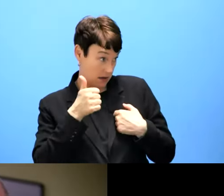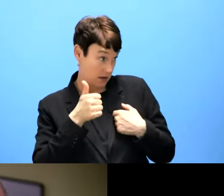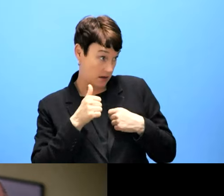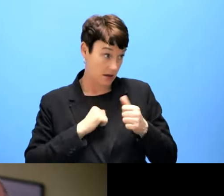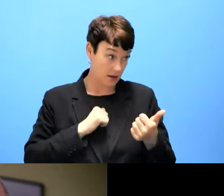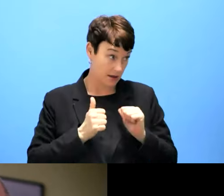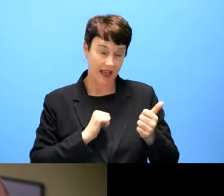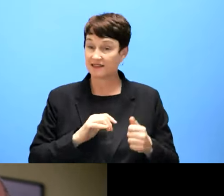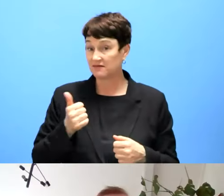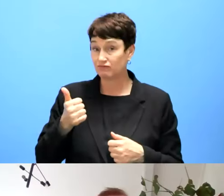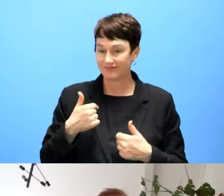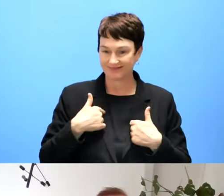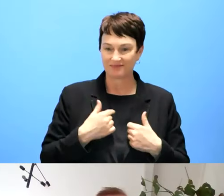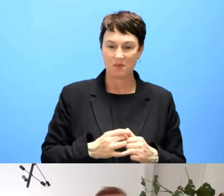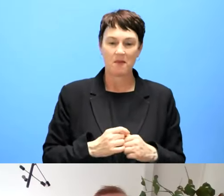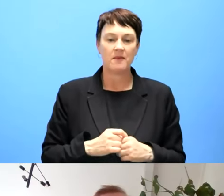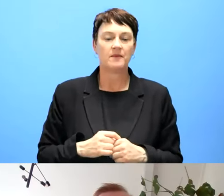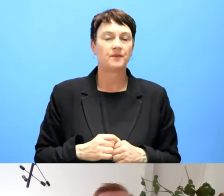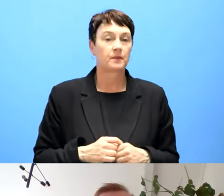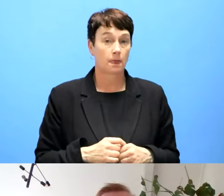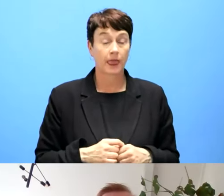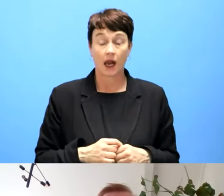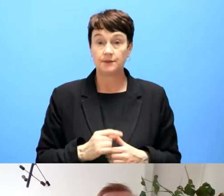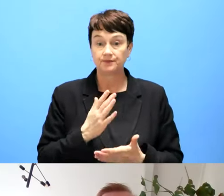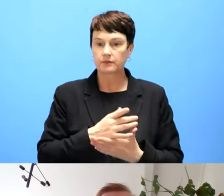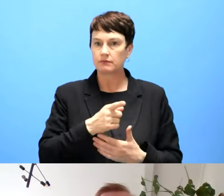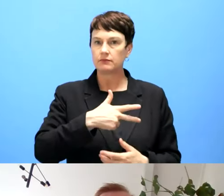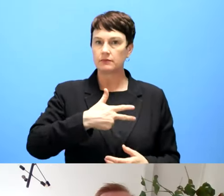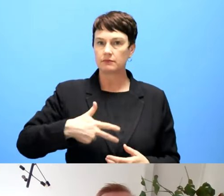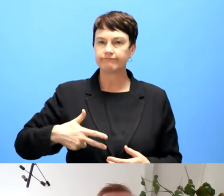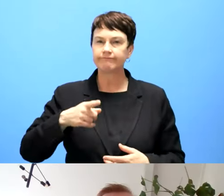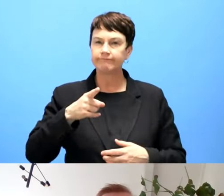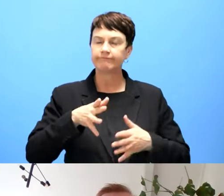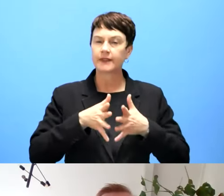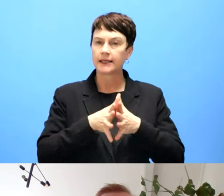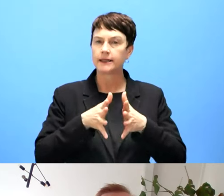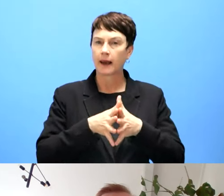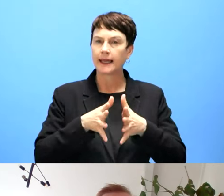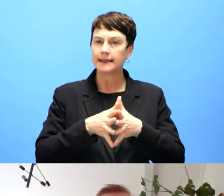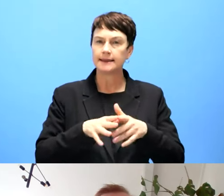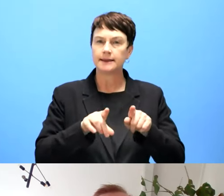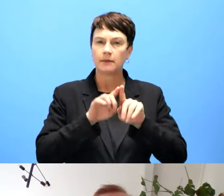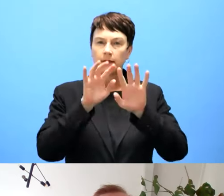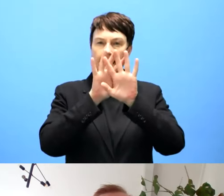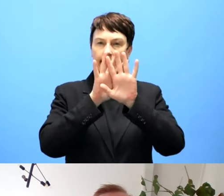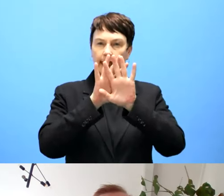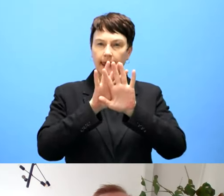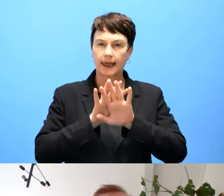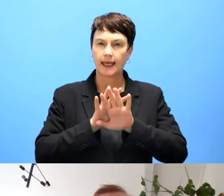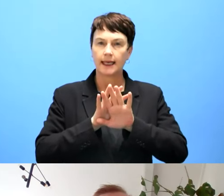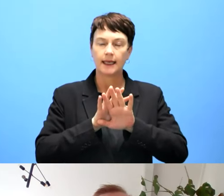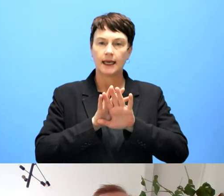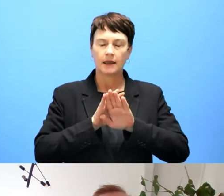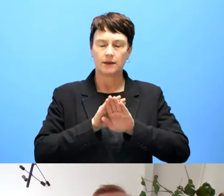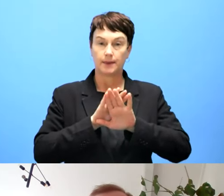Denmark spoke about granularity. That's something that we missed in our system. It